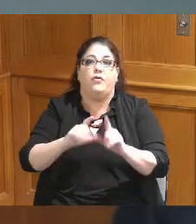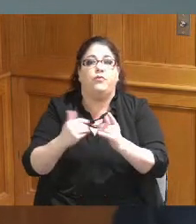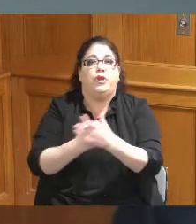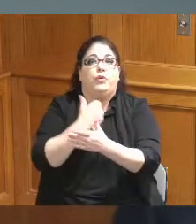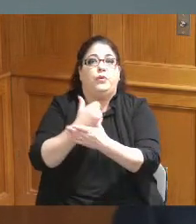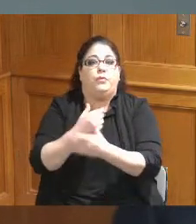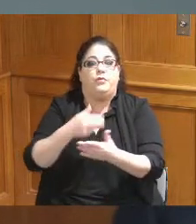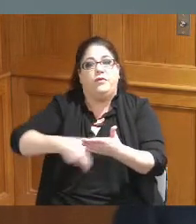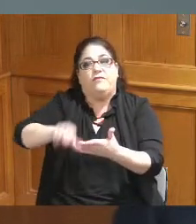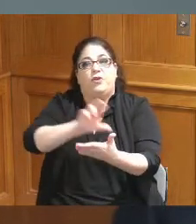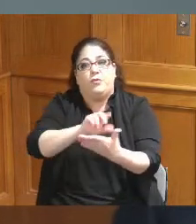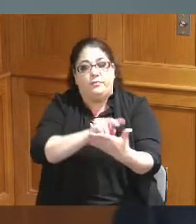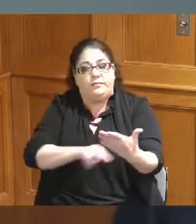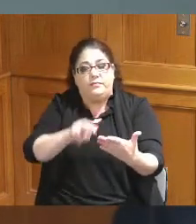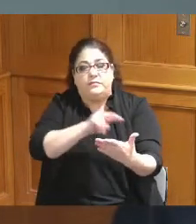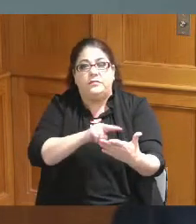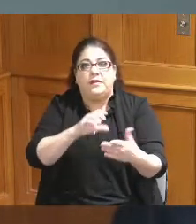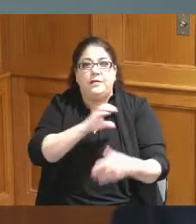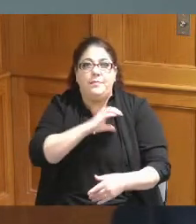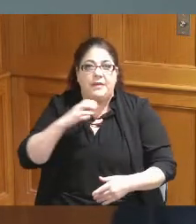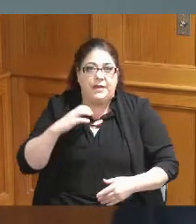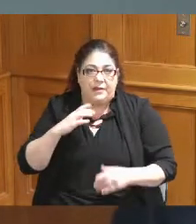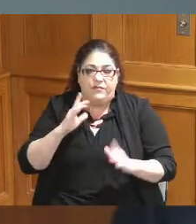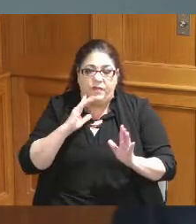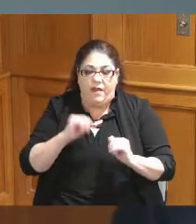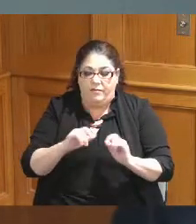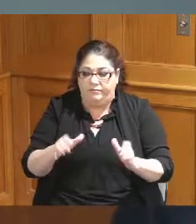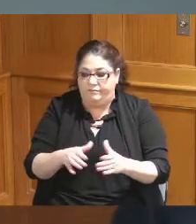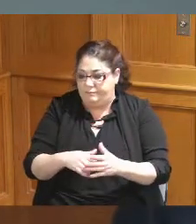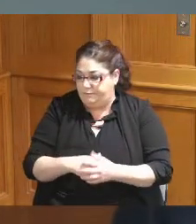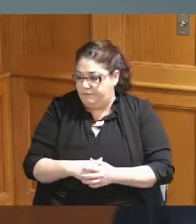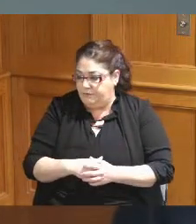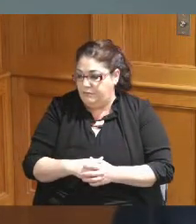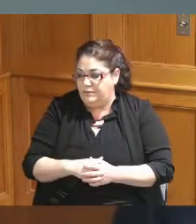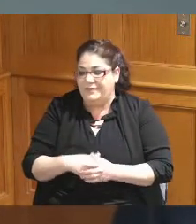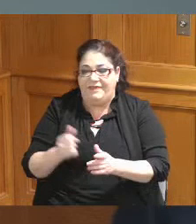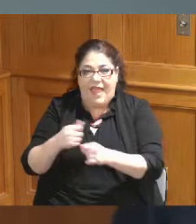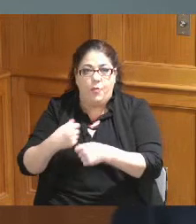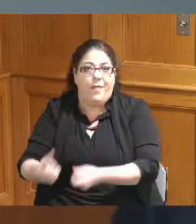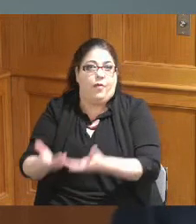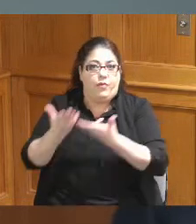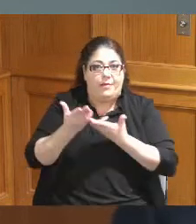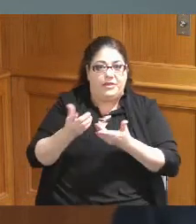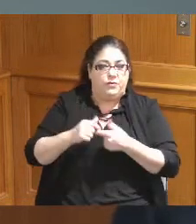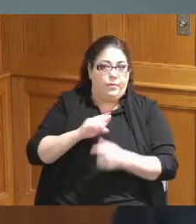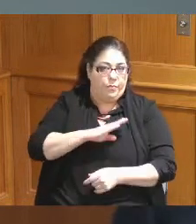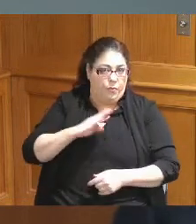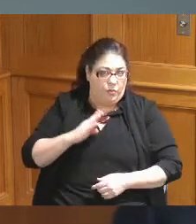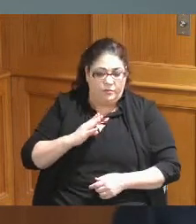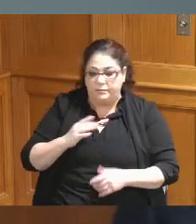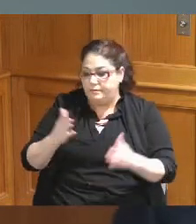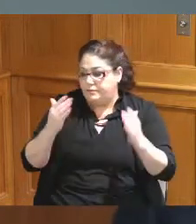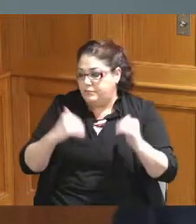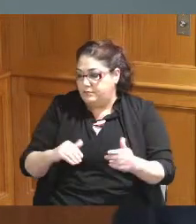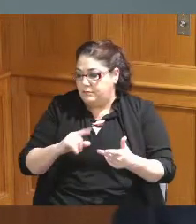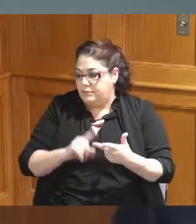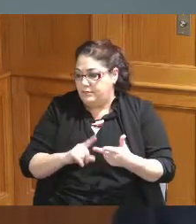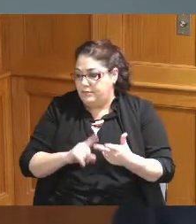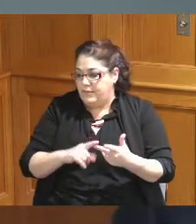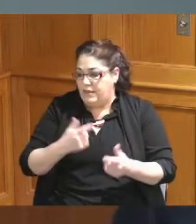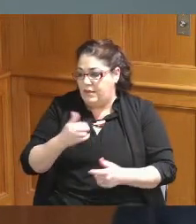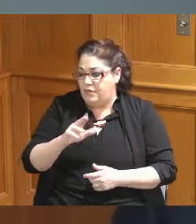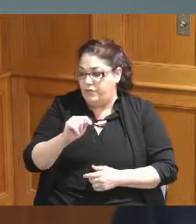reviewing that particular item for recommendation to the Board we have a grant twenty four thousand